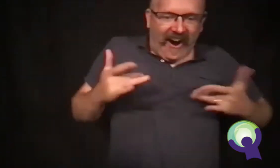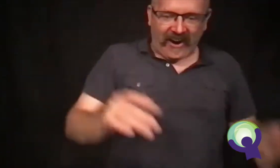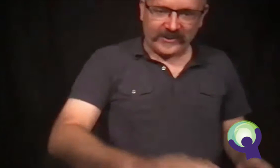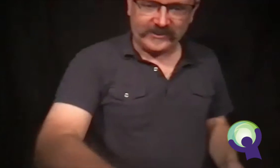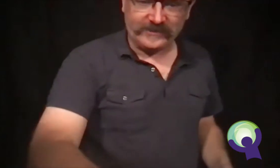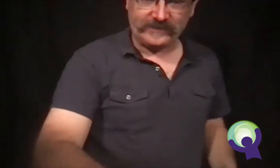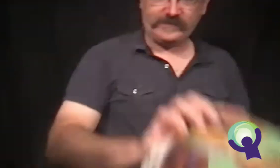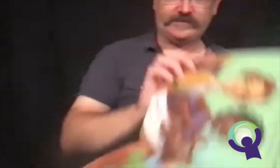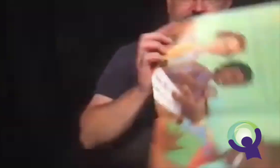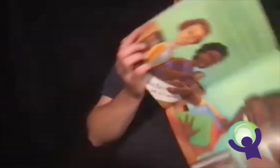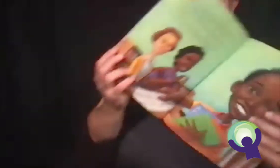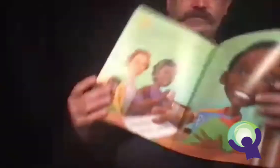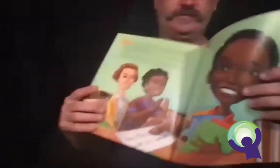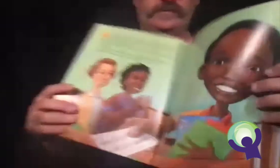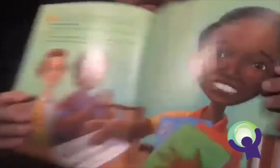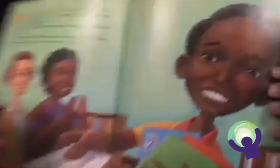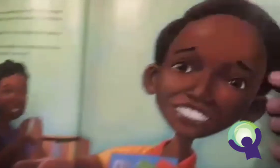"These are due in two weeks," she said.